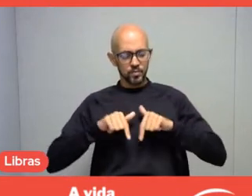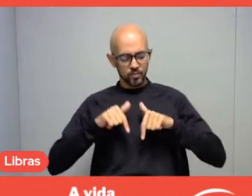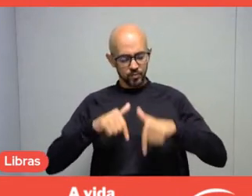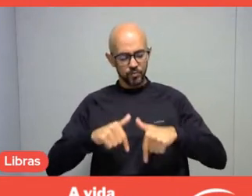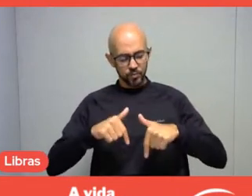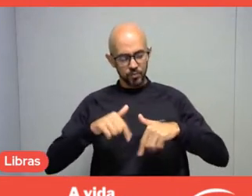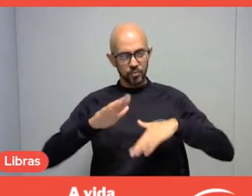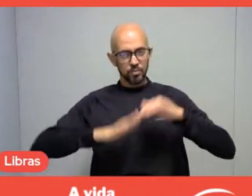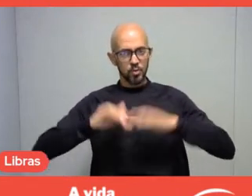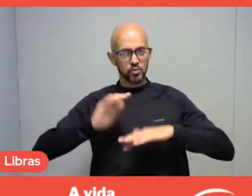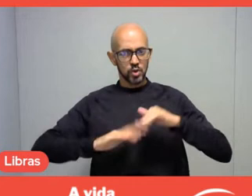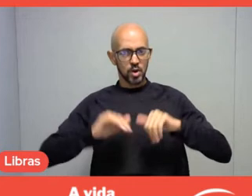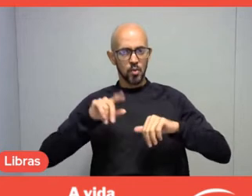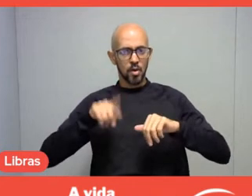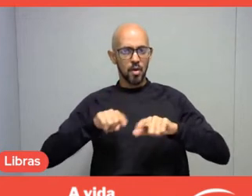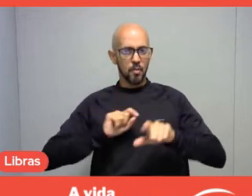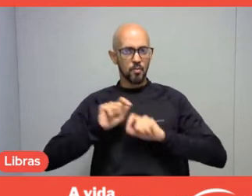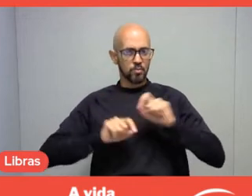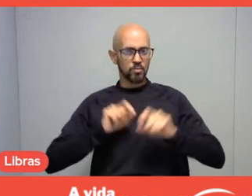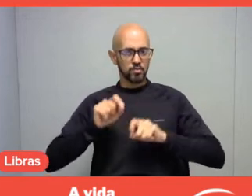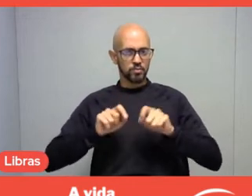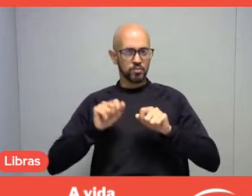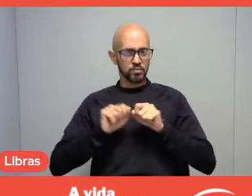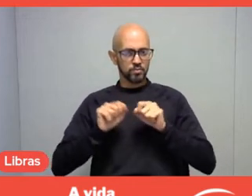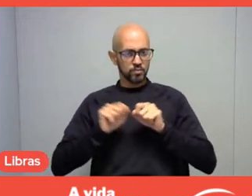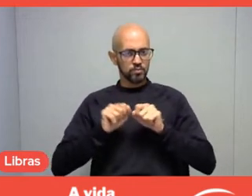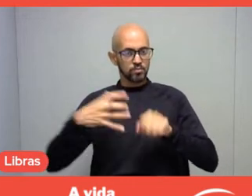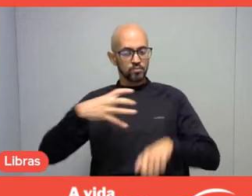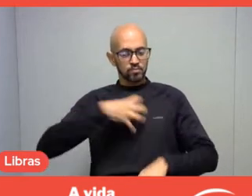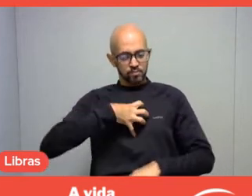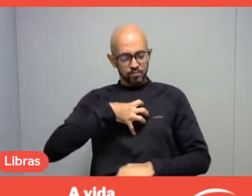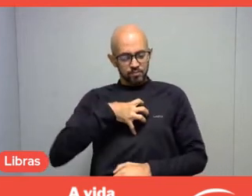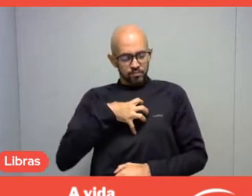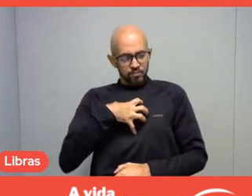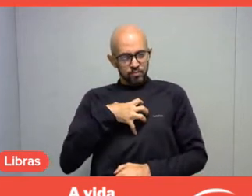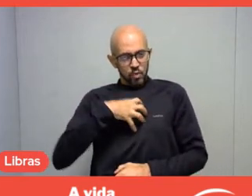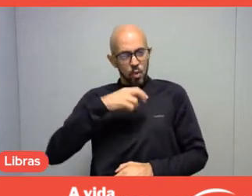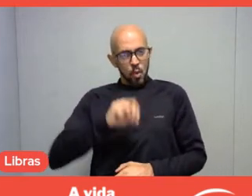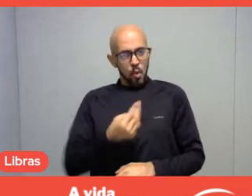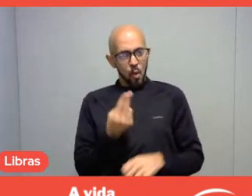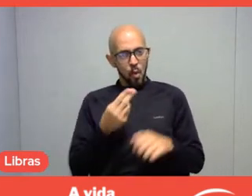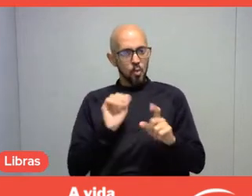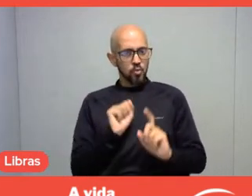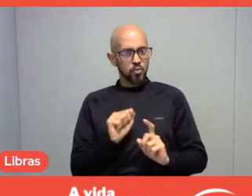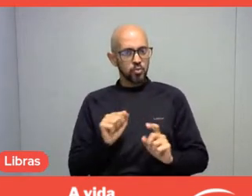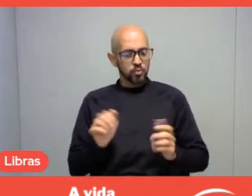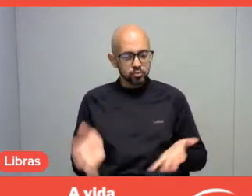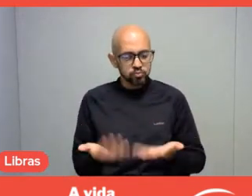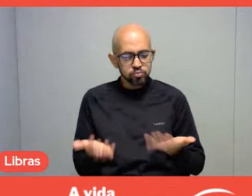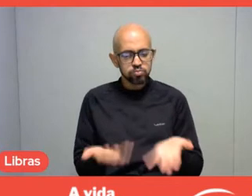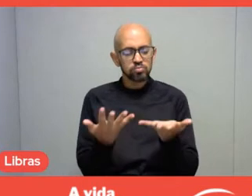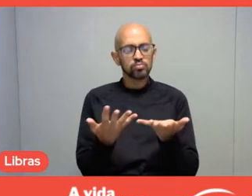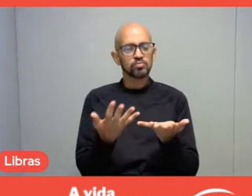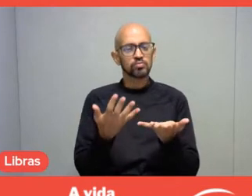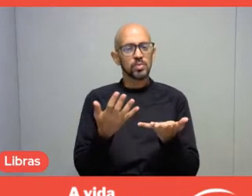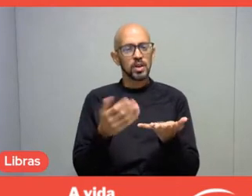is to produce meaning or make people view leisure